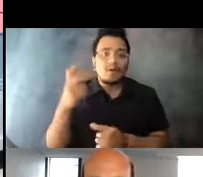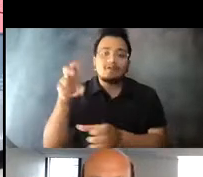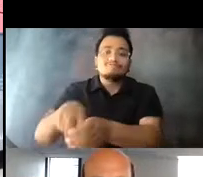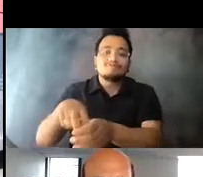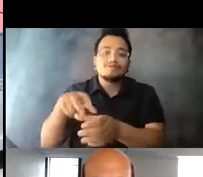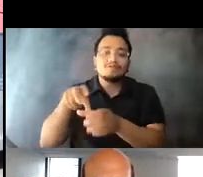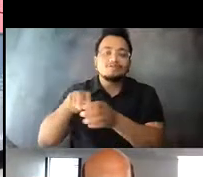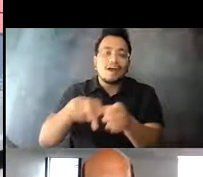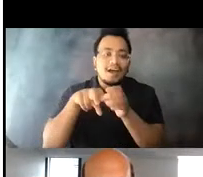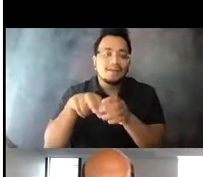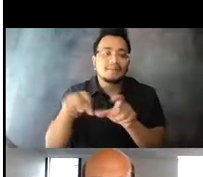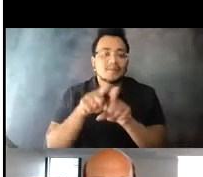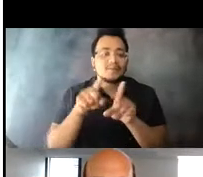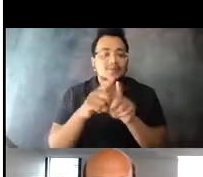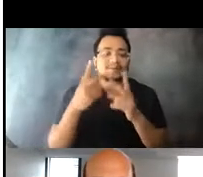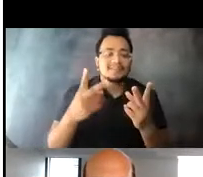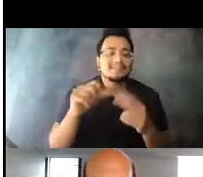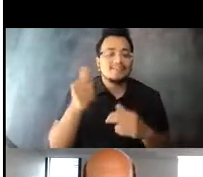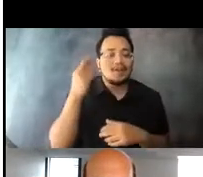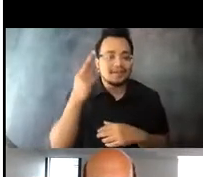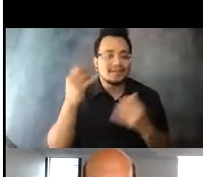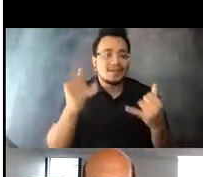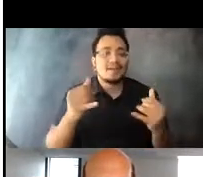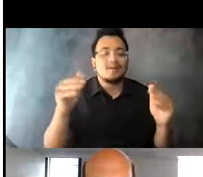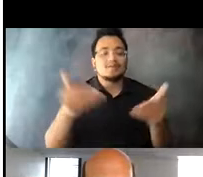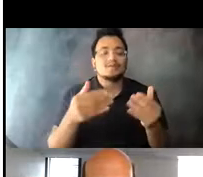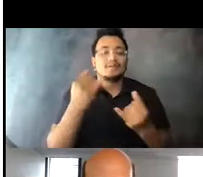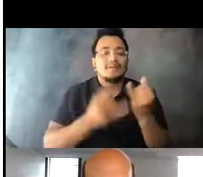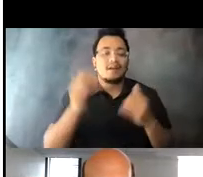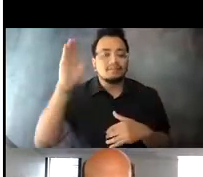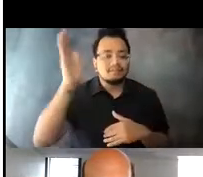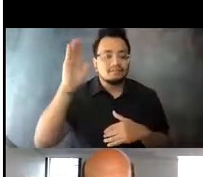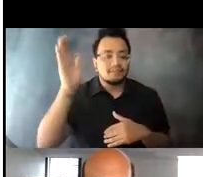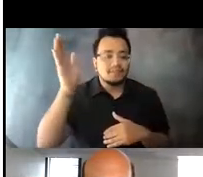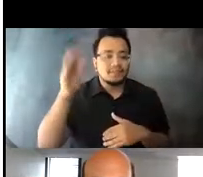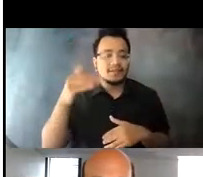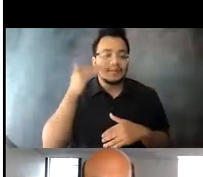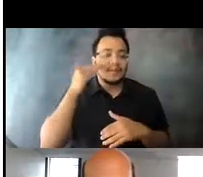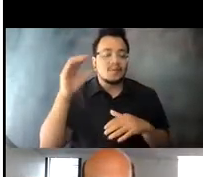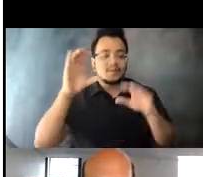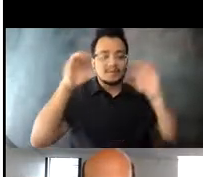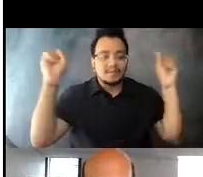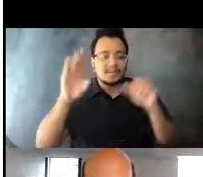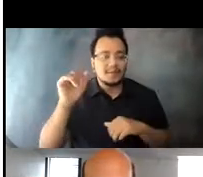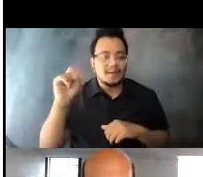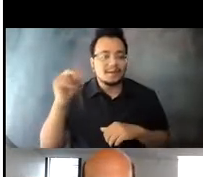15:05:03 I want to introduce our final guest speaker. 15:05:08 The Biden-Harris Administration is committed to equity and racial justice.